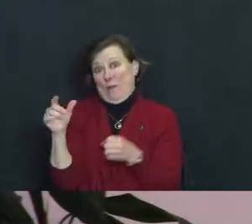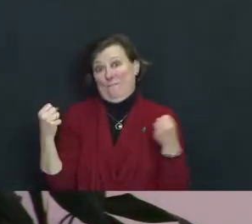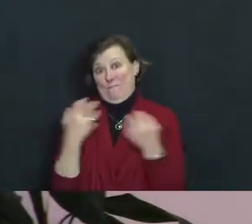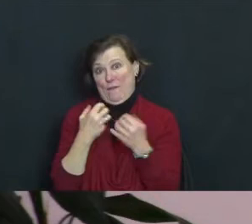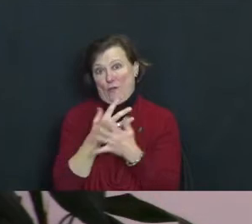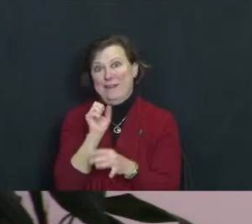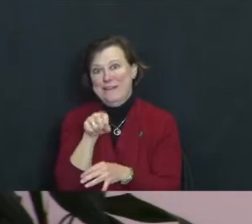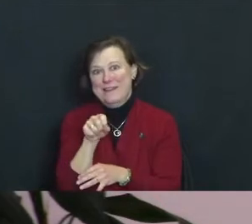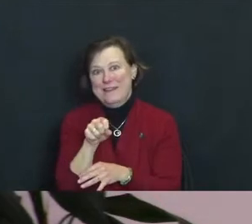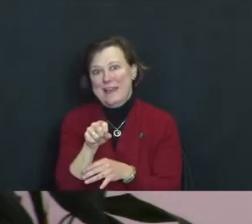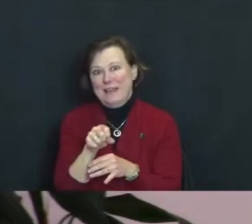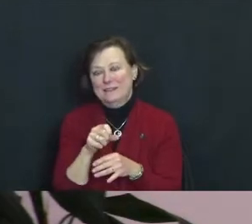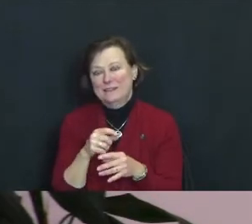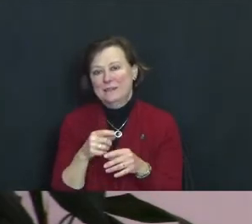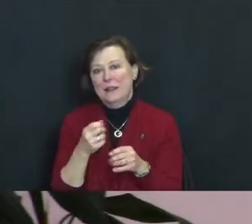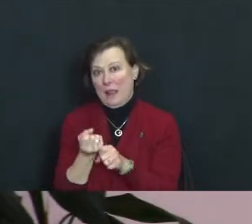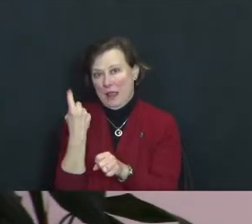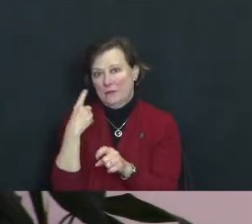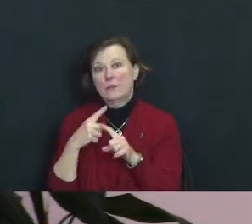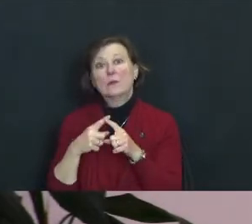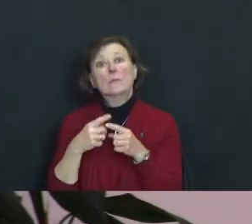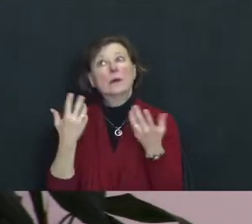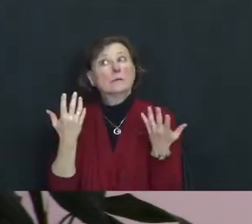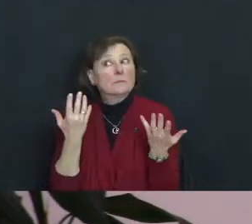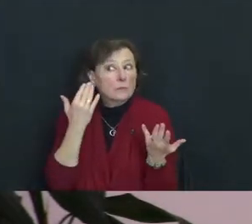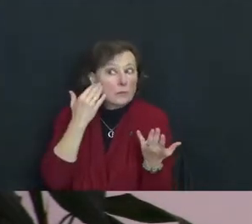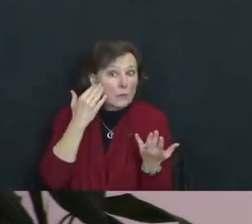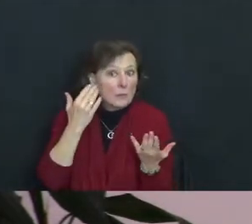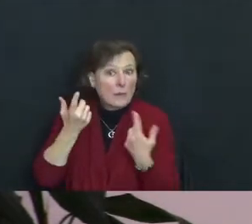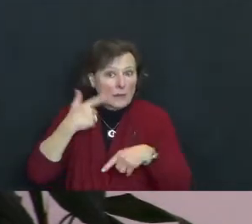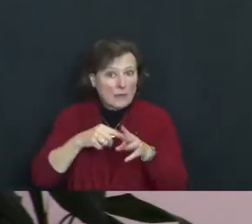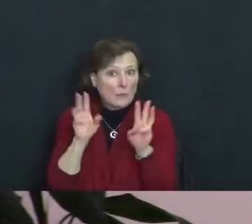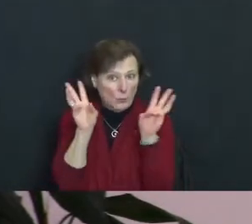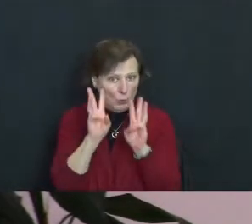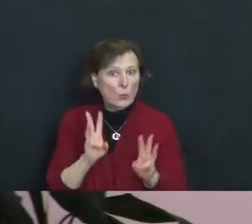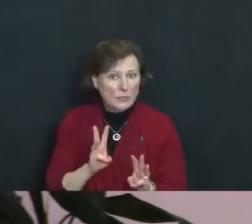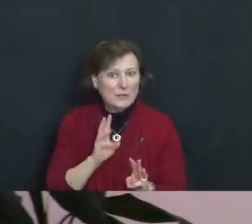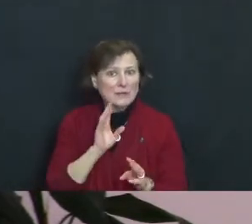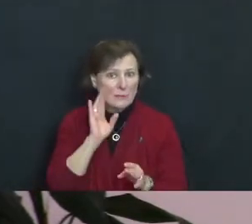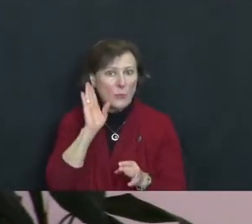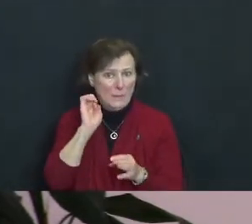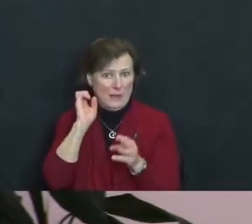And we've been told that the coming winter at least is going to be a hard winter of loss.